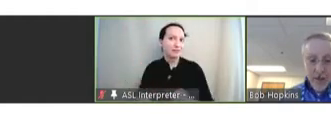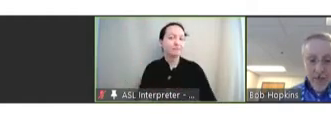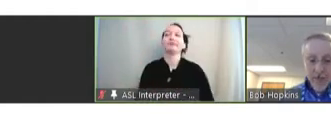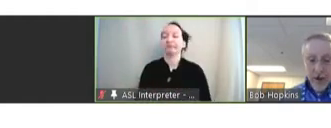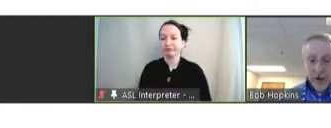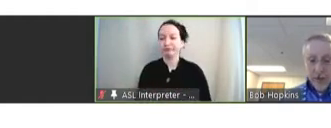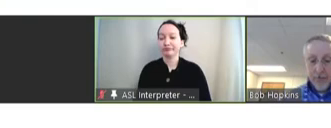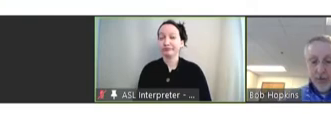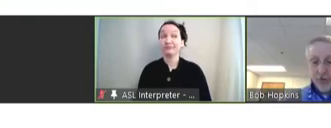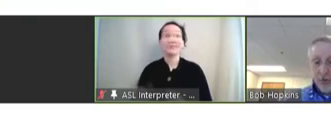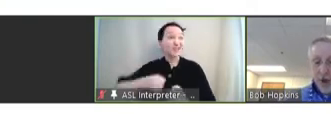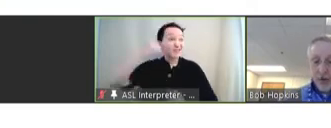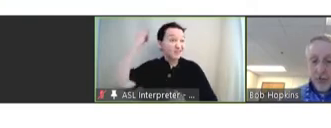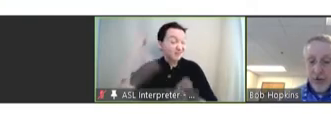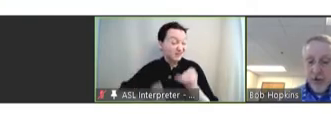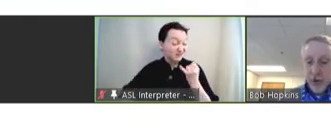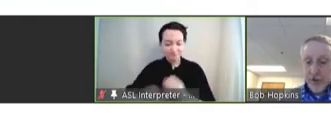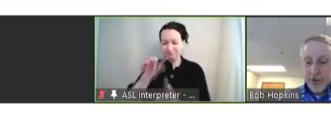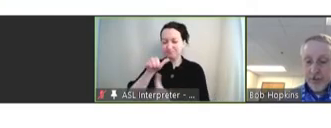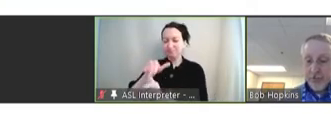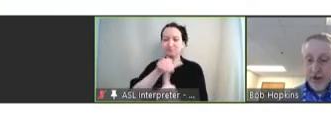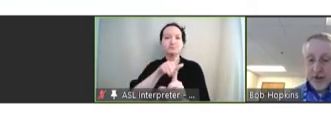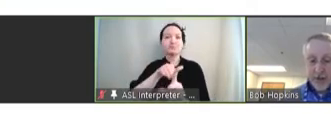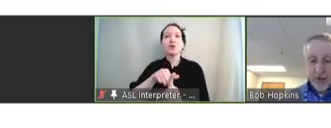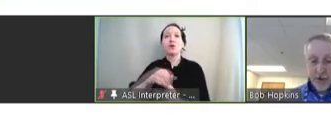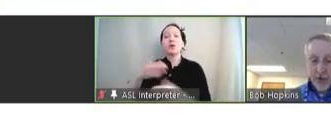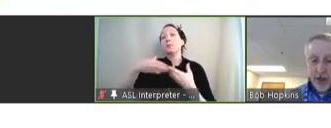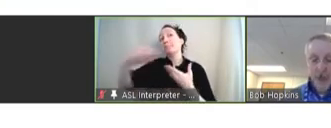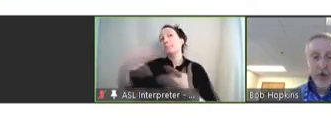Finally, as a reminder, please hold the next meeting date on your calendars.